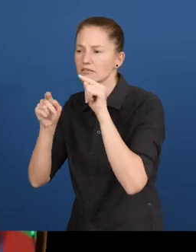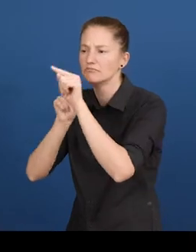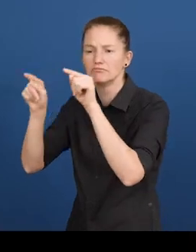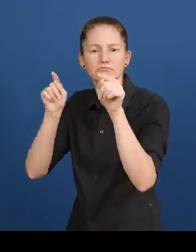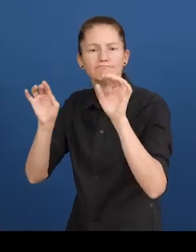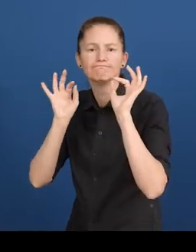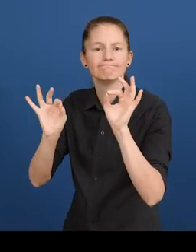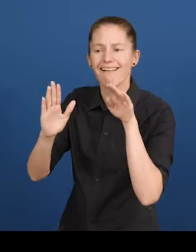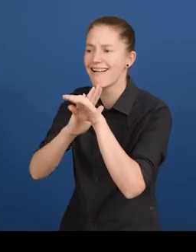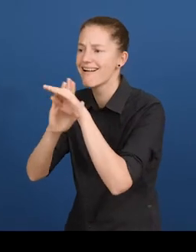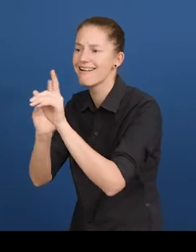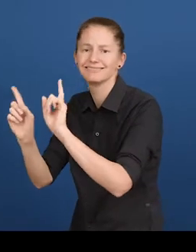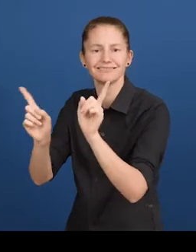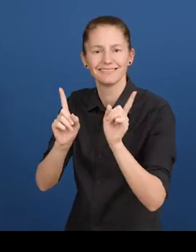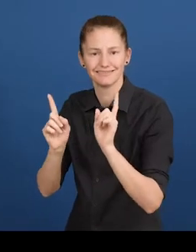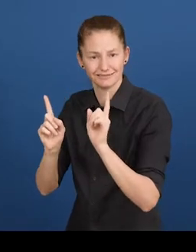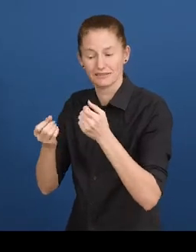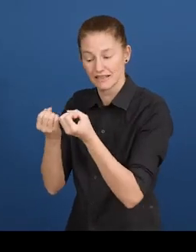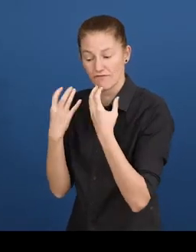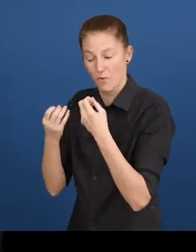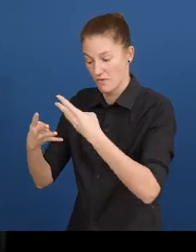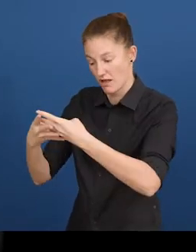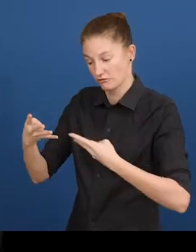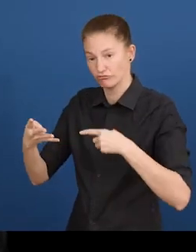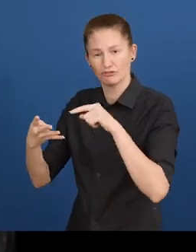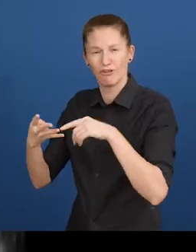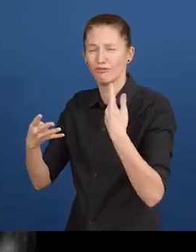The app covers hundreds of events every year and allows users